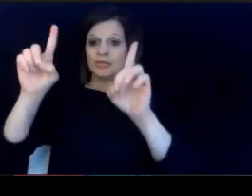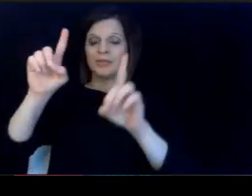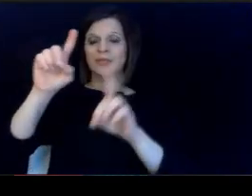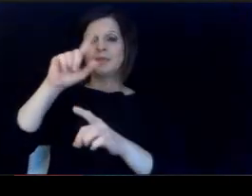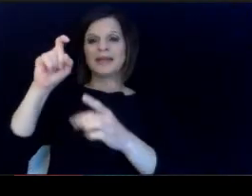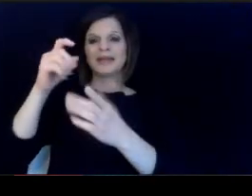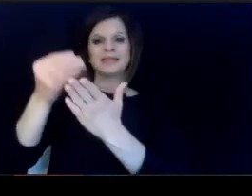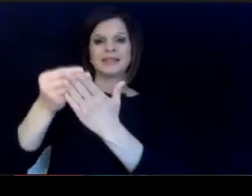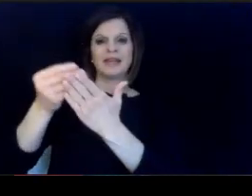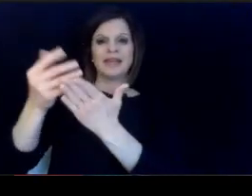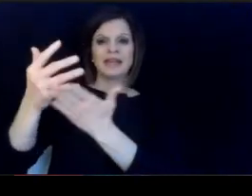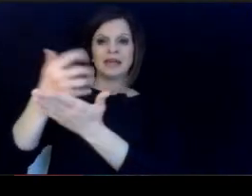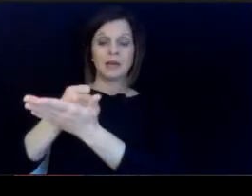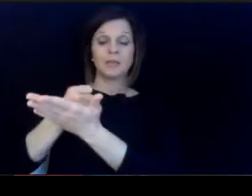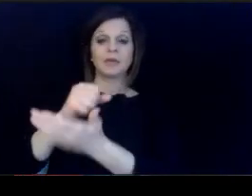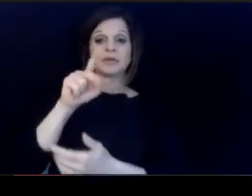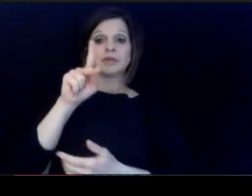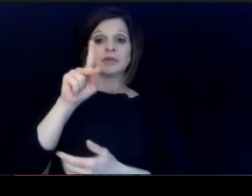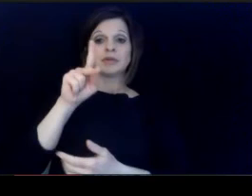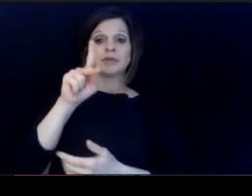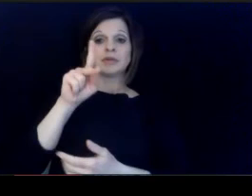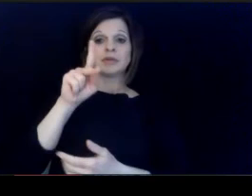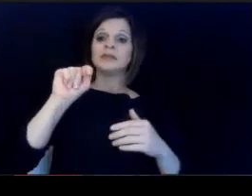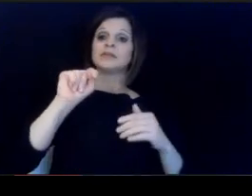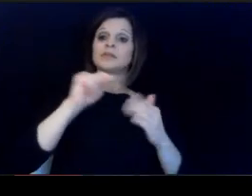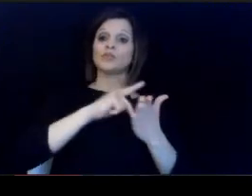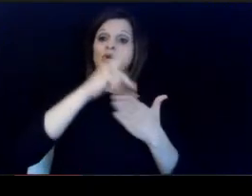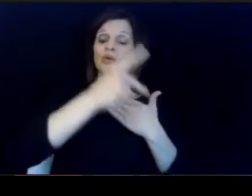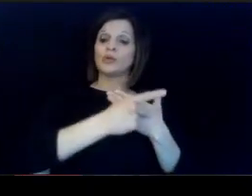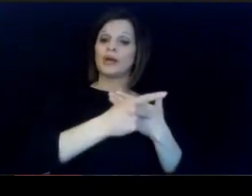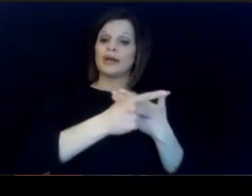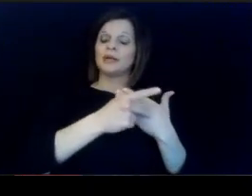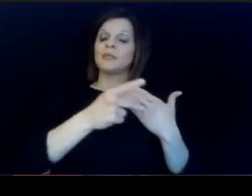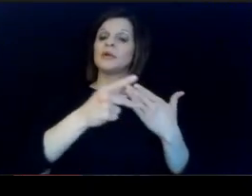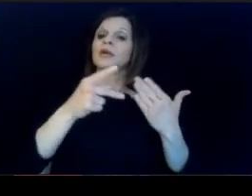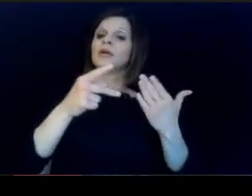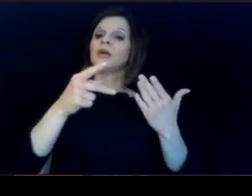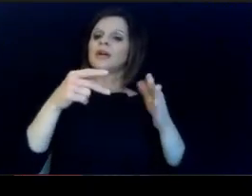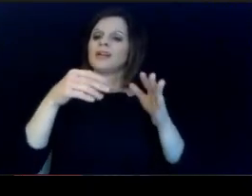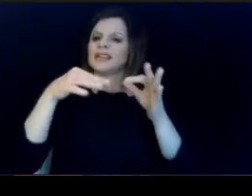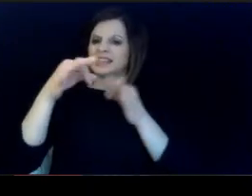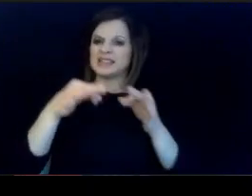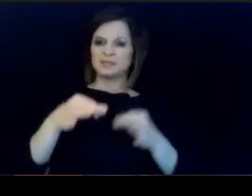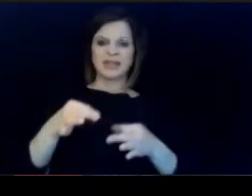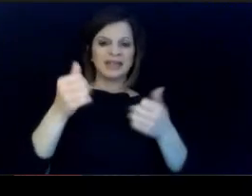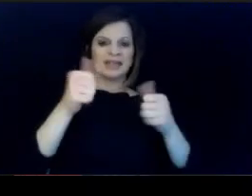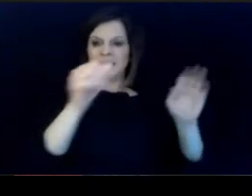potential. Does the Kate initiative include any? strategies to address this quote? Student voice.